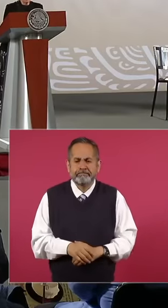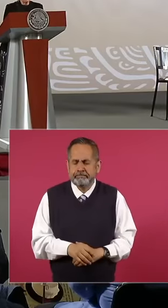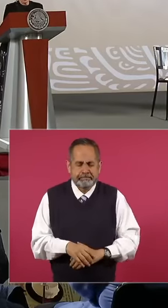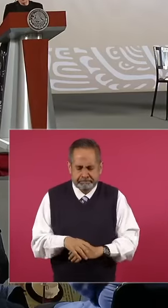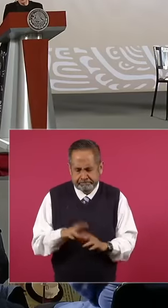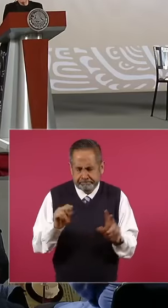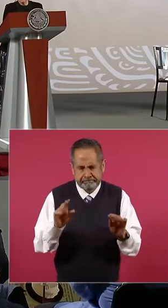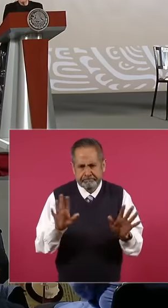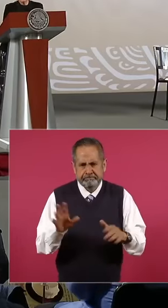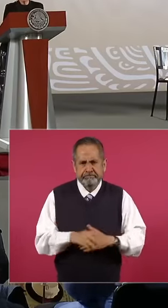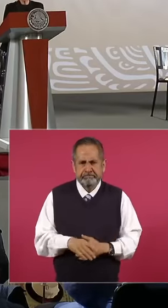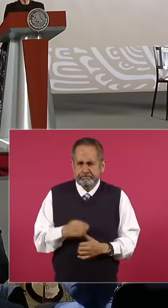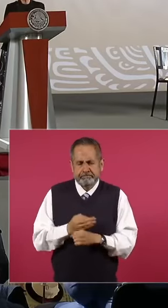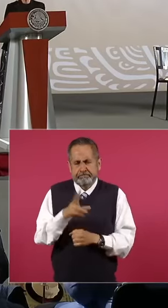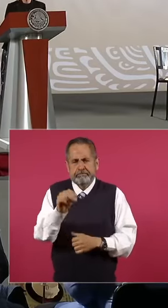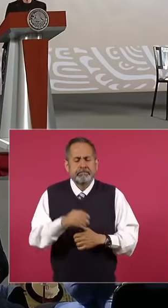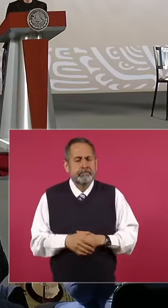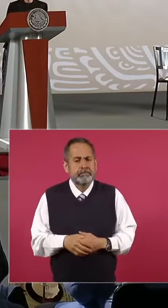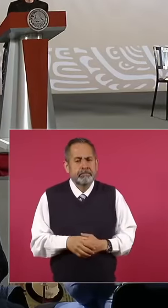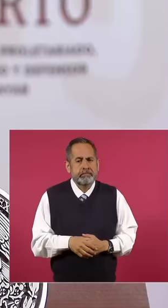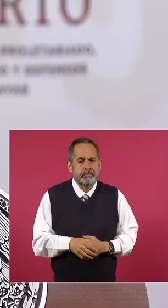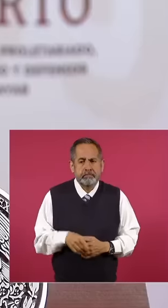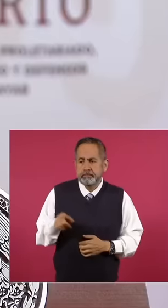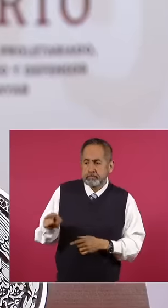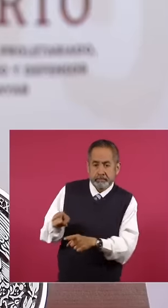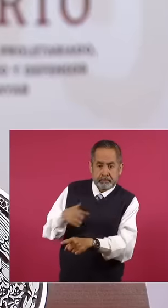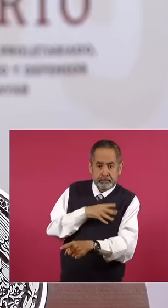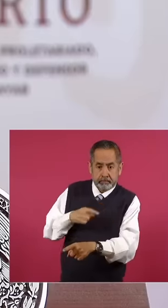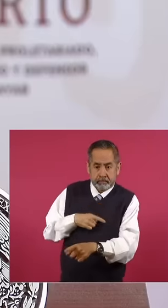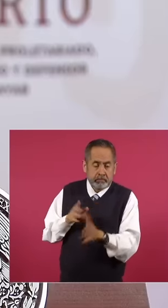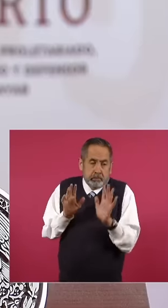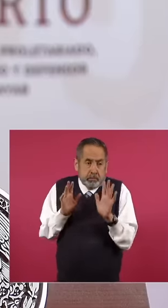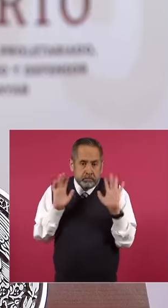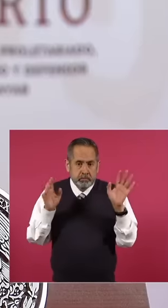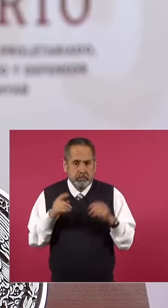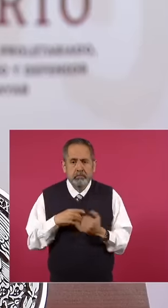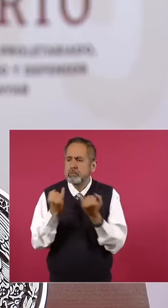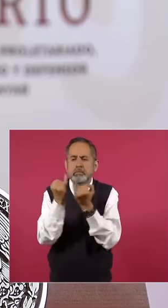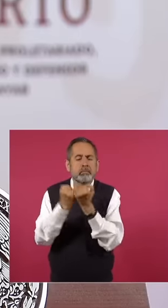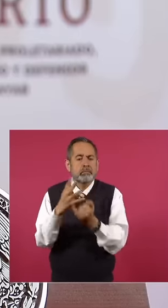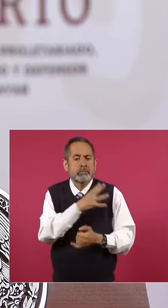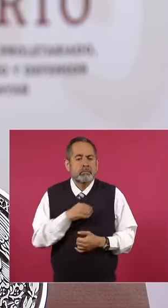I don't know the truth I think he is a kid like all the children of my husband, some people call them,